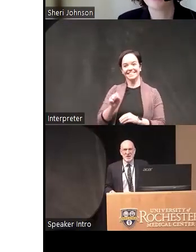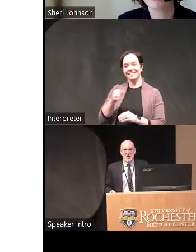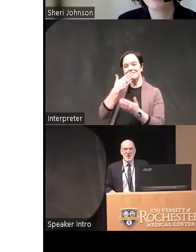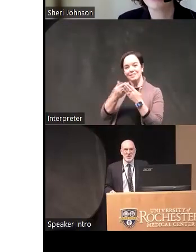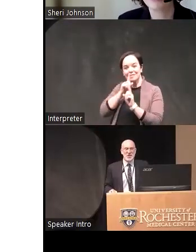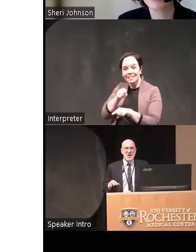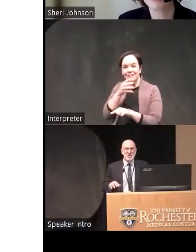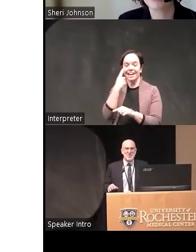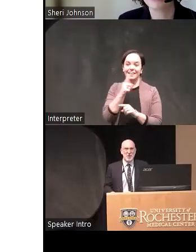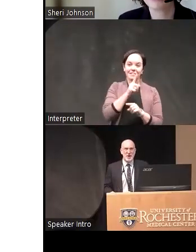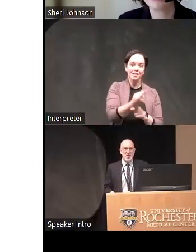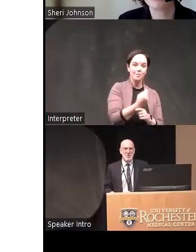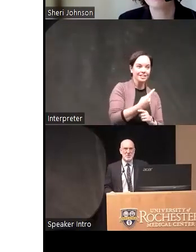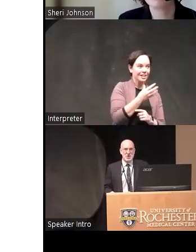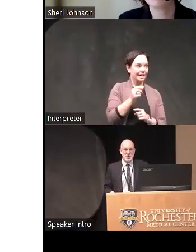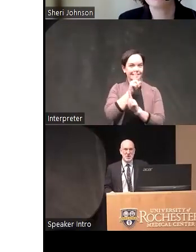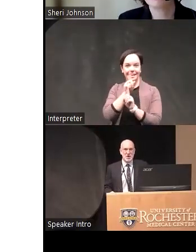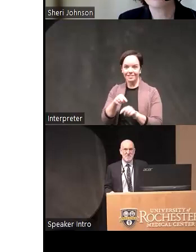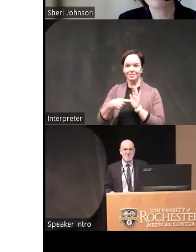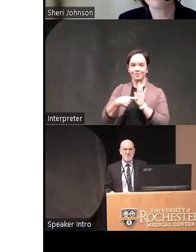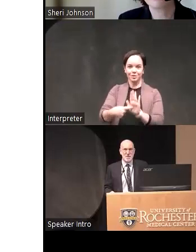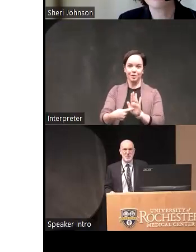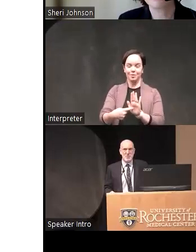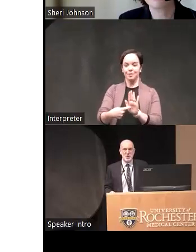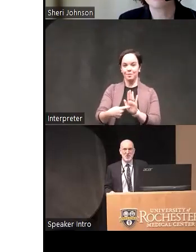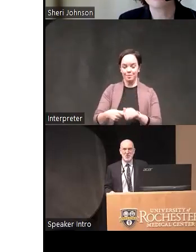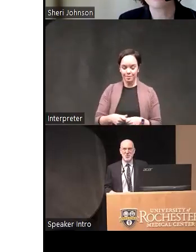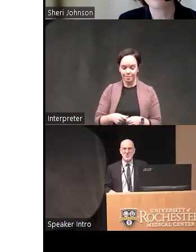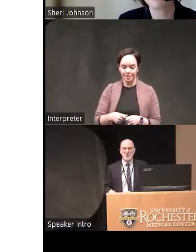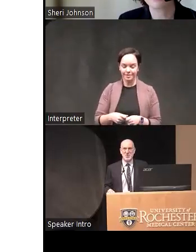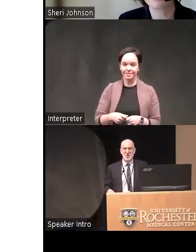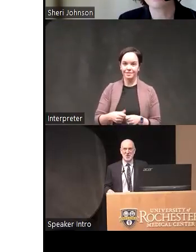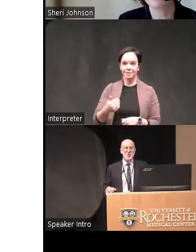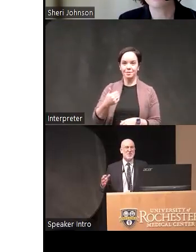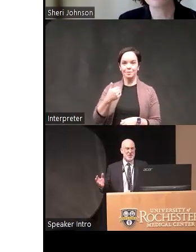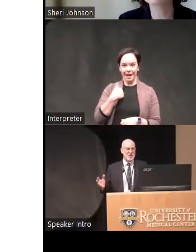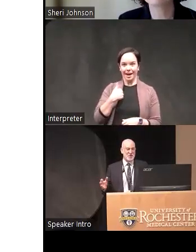think the question and the answer point out you know um where there's room to explore further